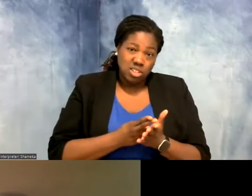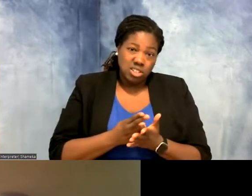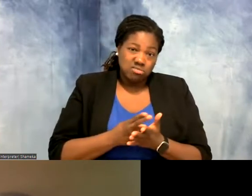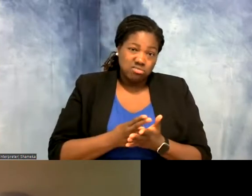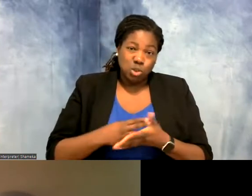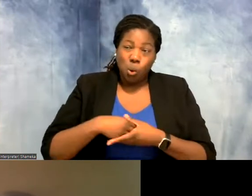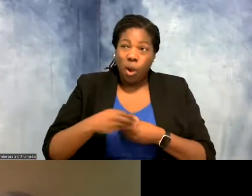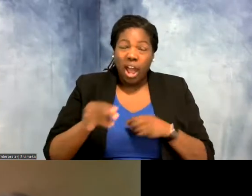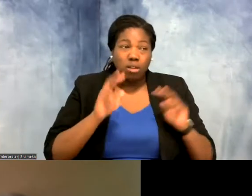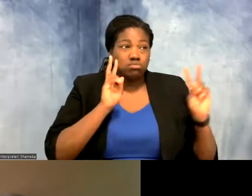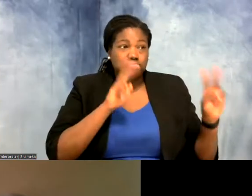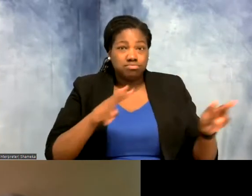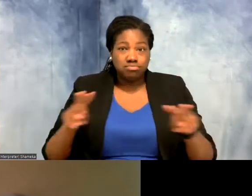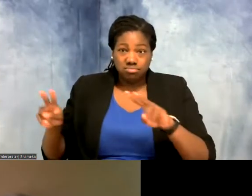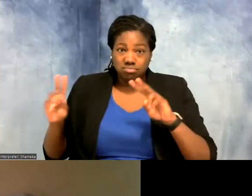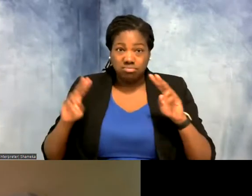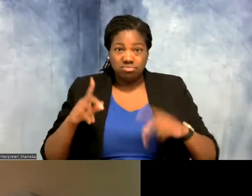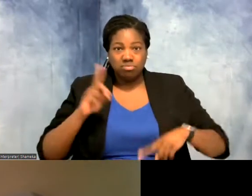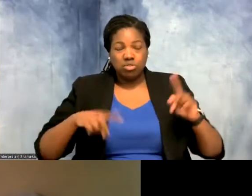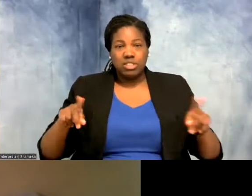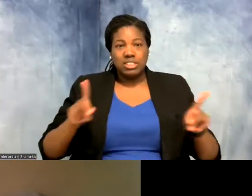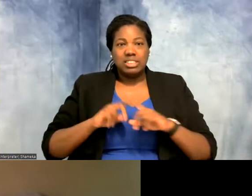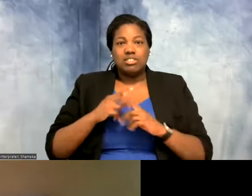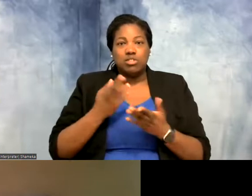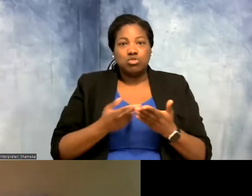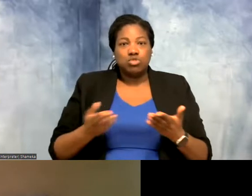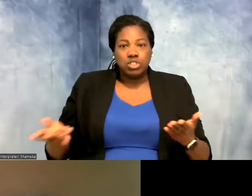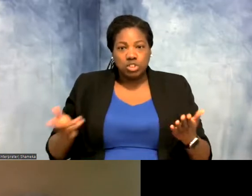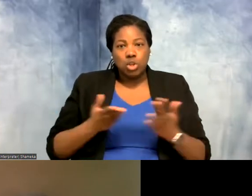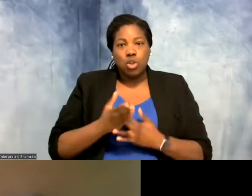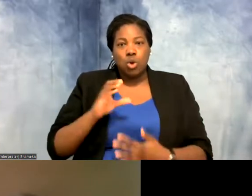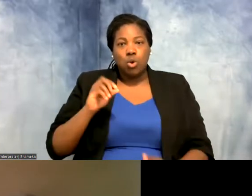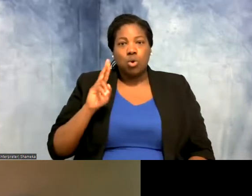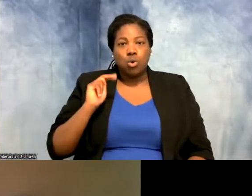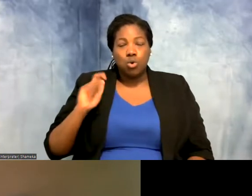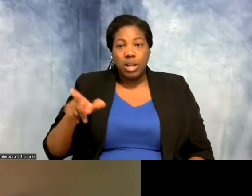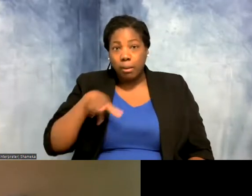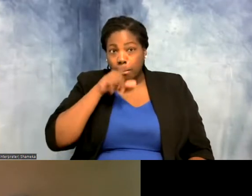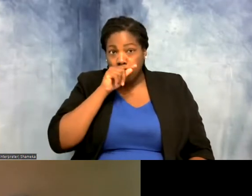watching birds. There's a variety of resources through Cornell Birds. You know, look at birds